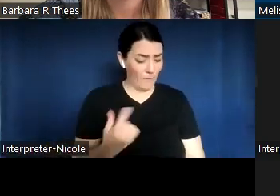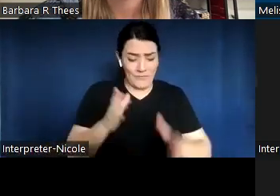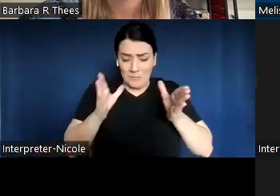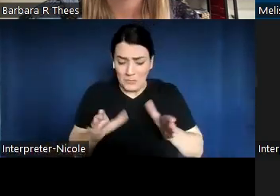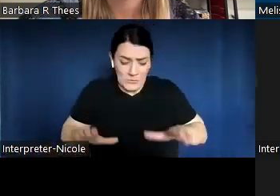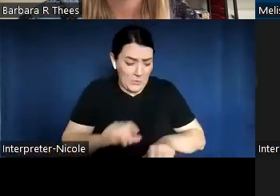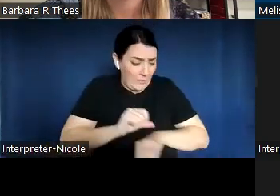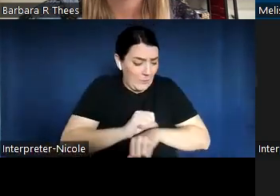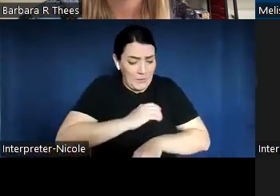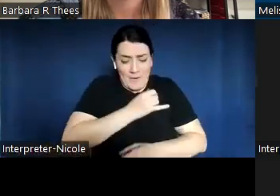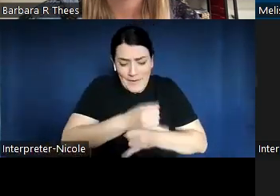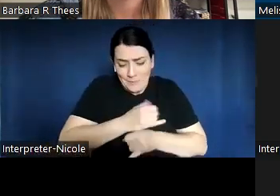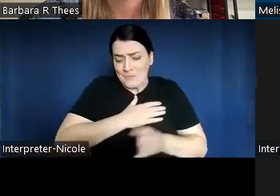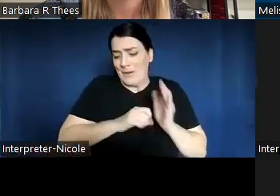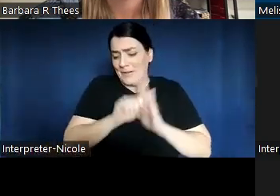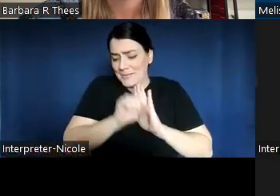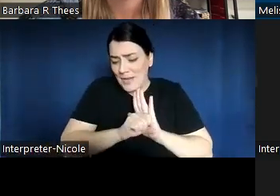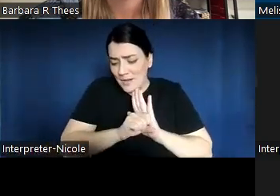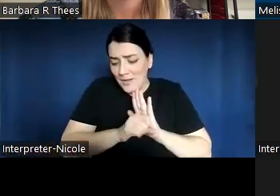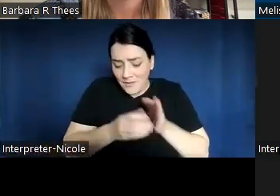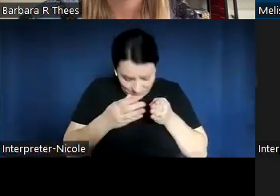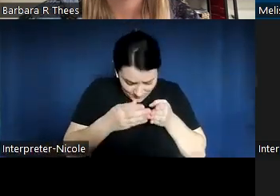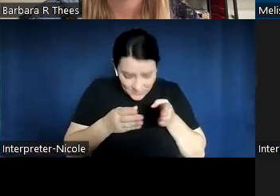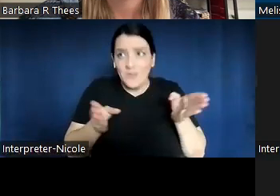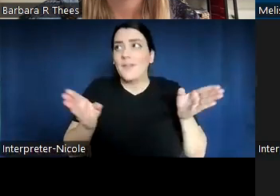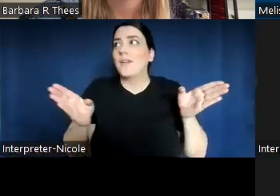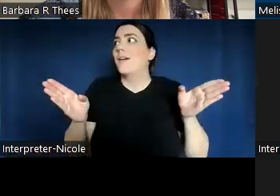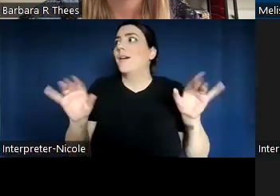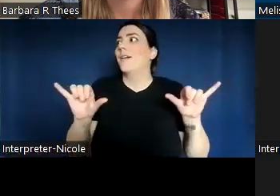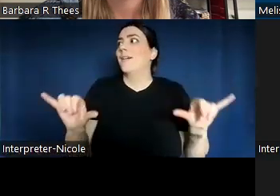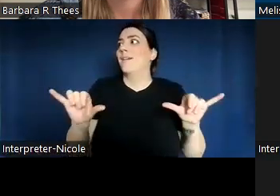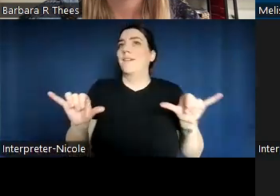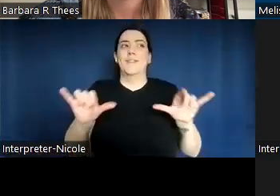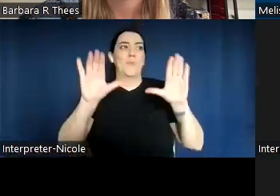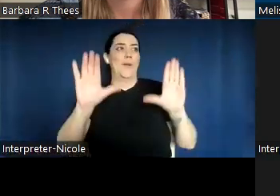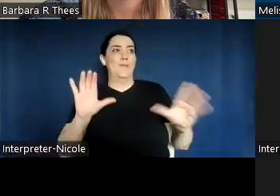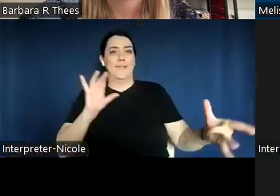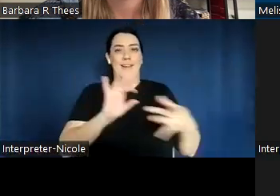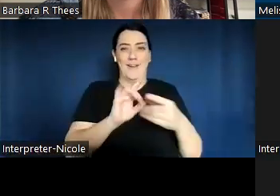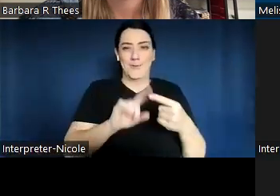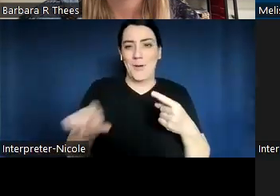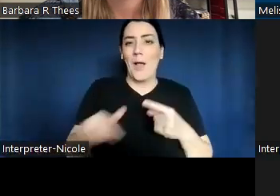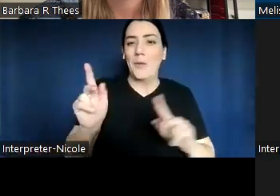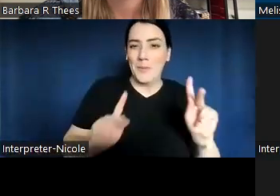And it's really great to connect with other people and realize that we're all in this together and working together, we can all kind of shine.